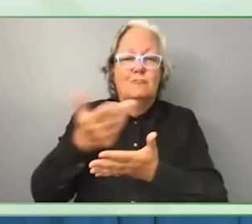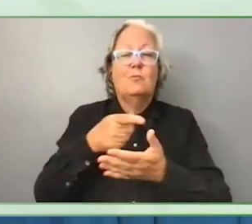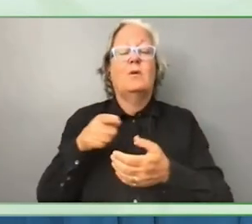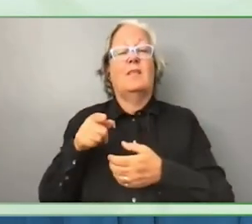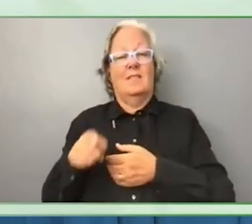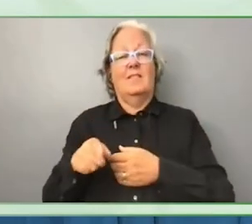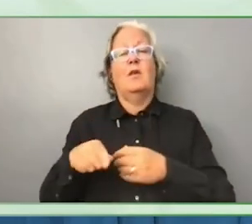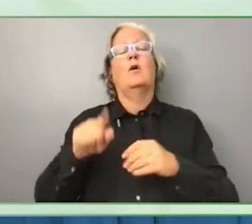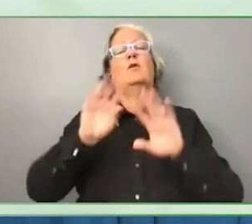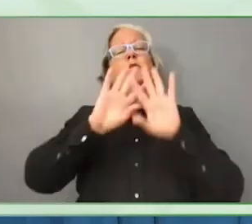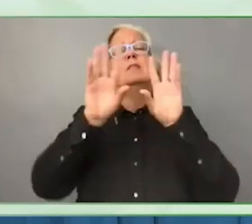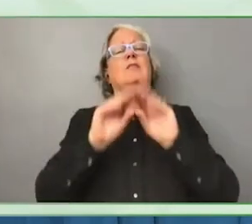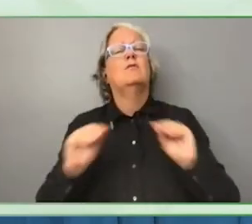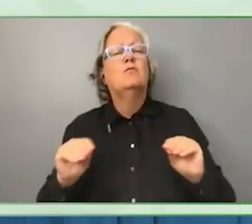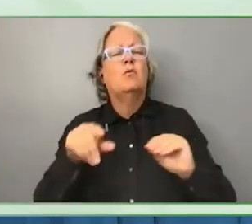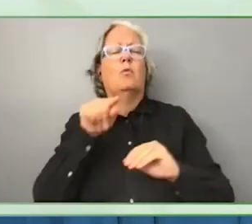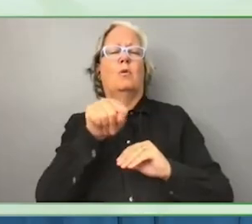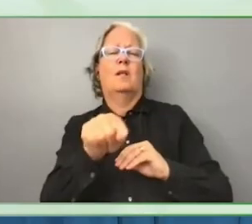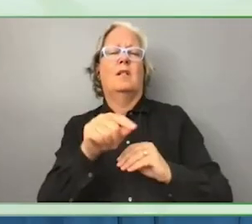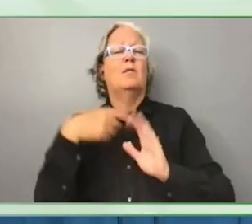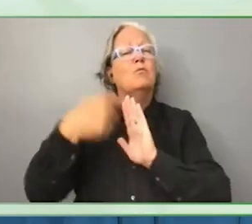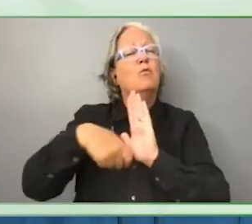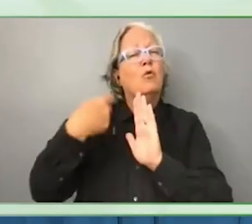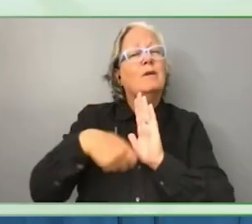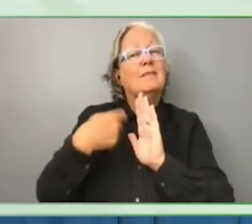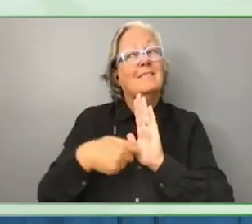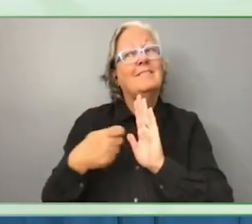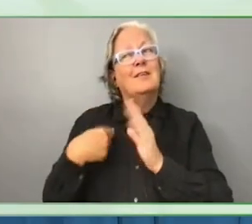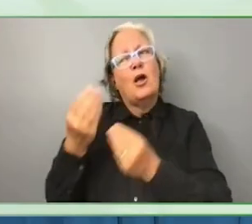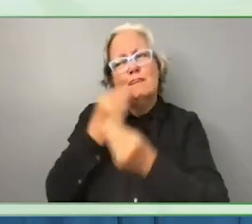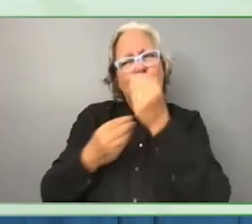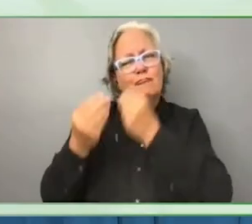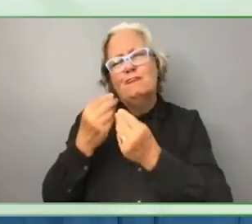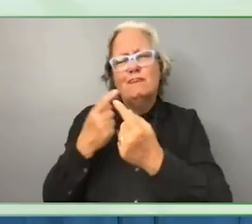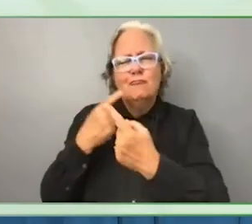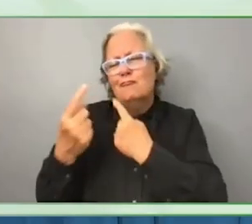I can only encourage you to listen to the motivations and ambitions.